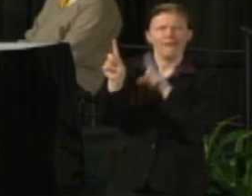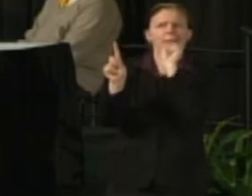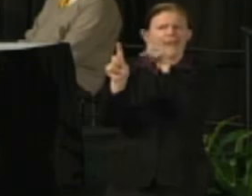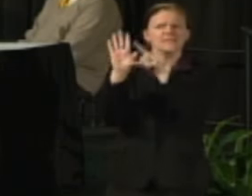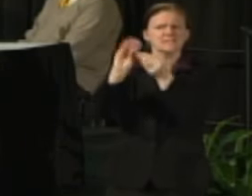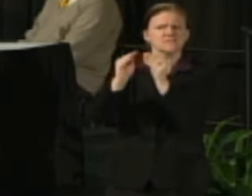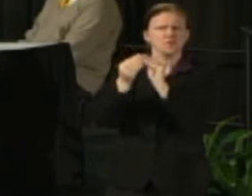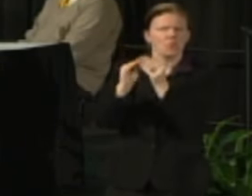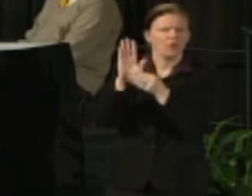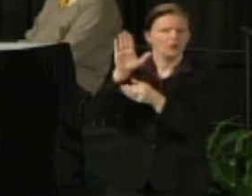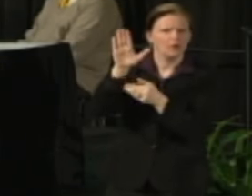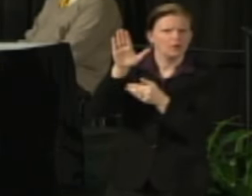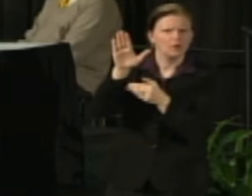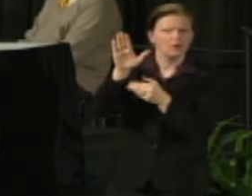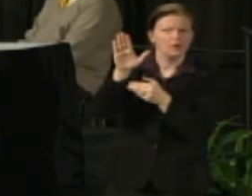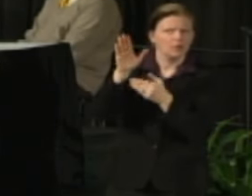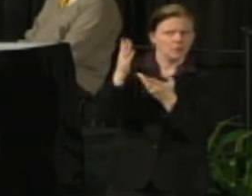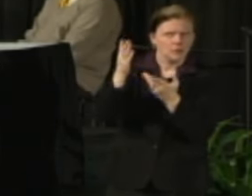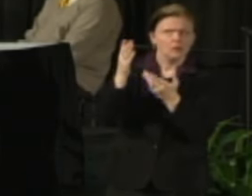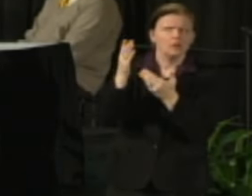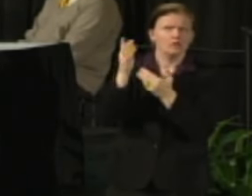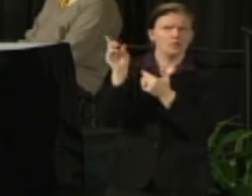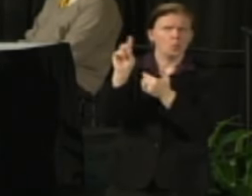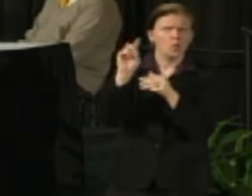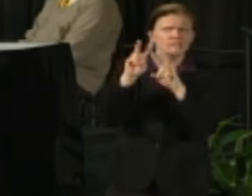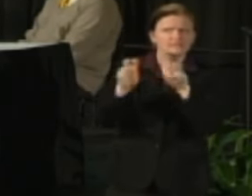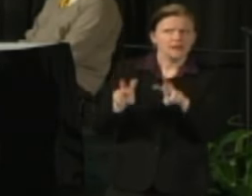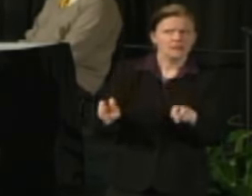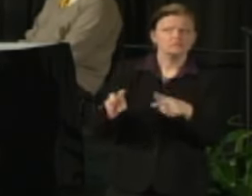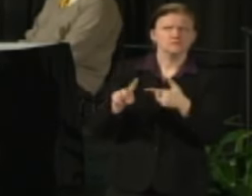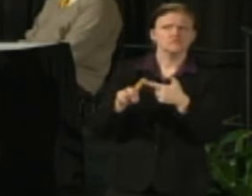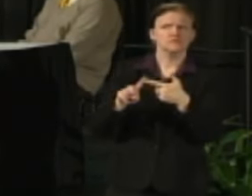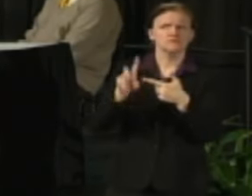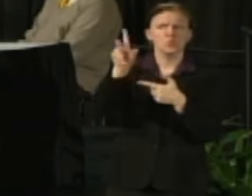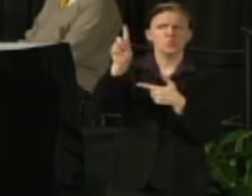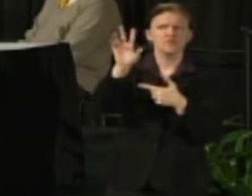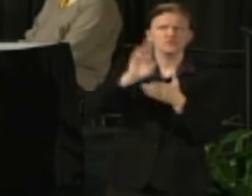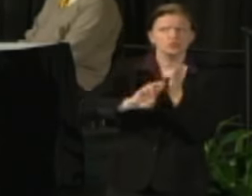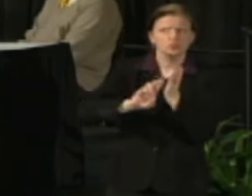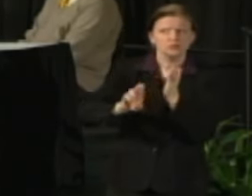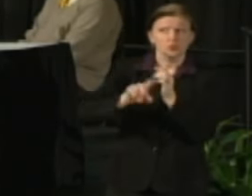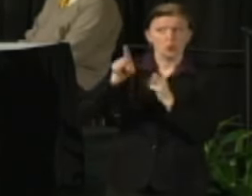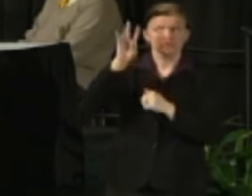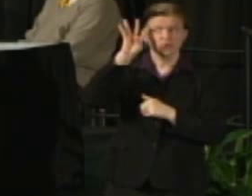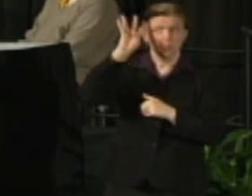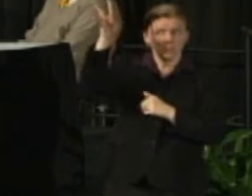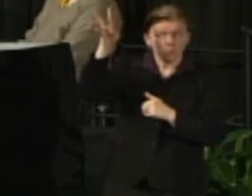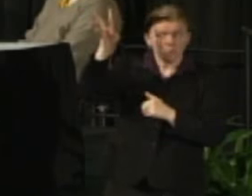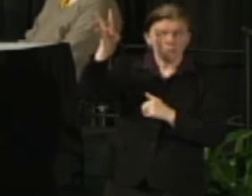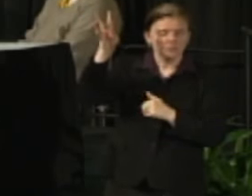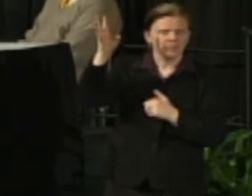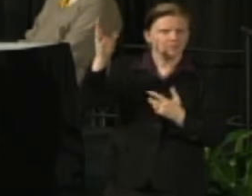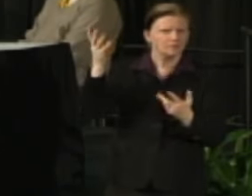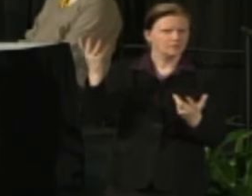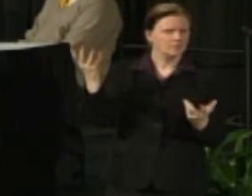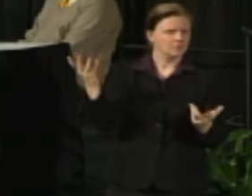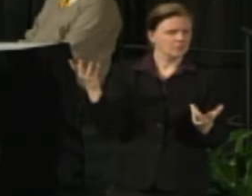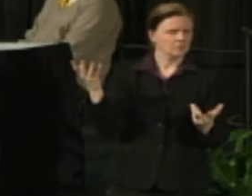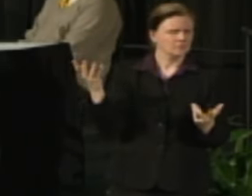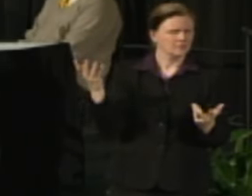Is there some report or analysis that establishes that or has it simply been plucked from thin air because it's very shockingly large?